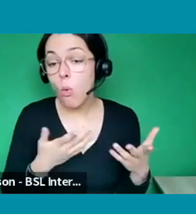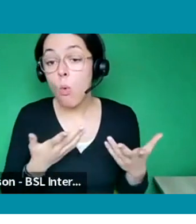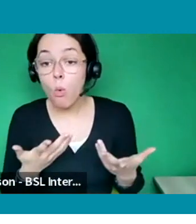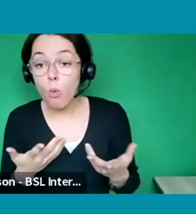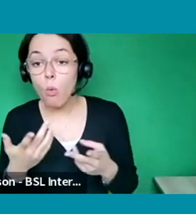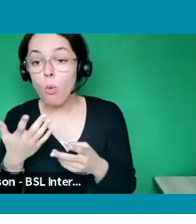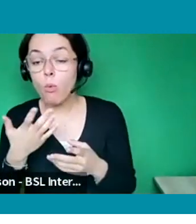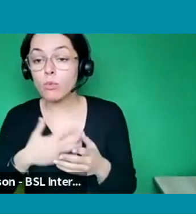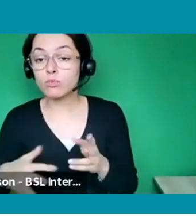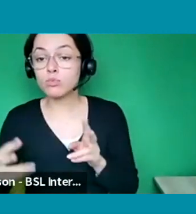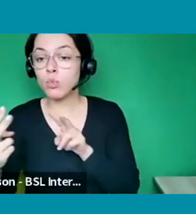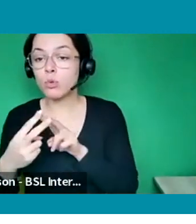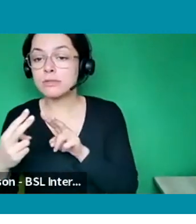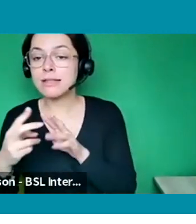Evenbreak support services as well.